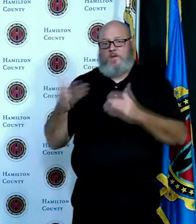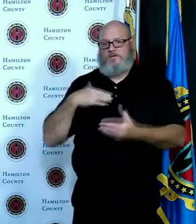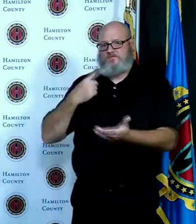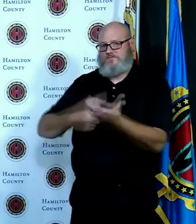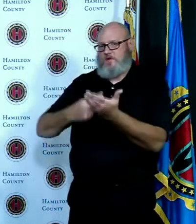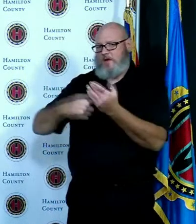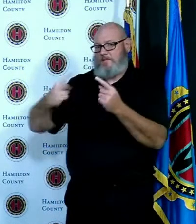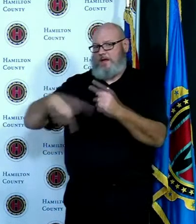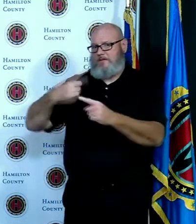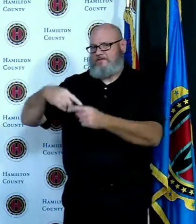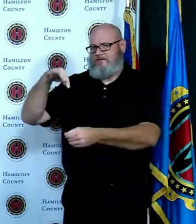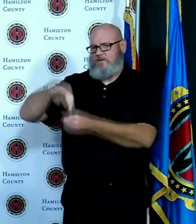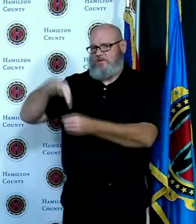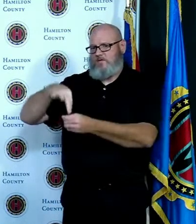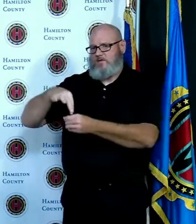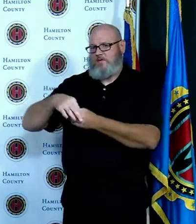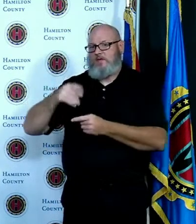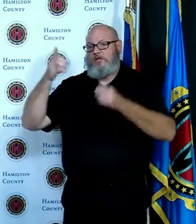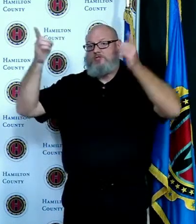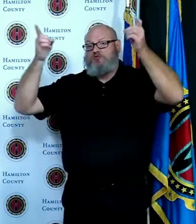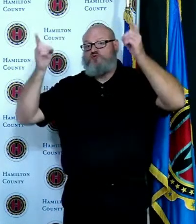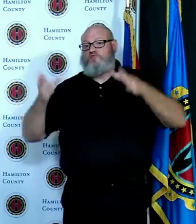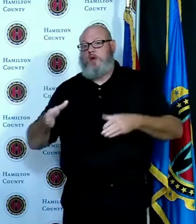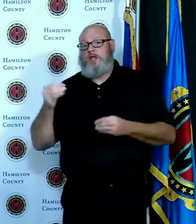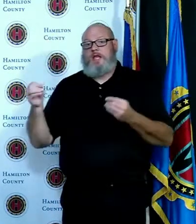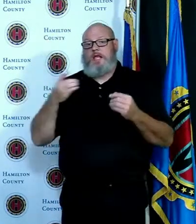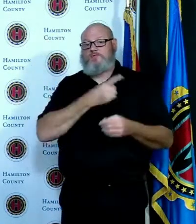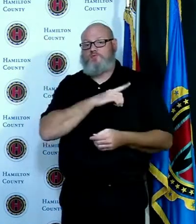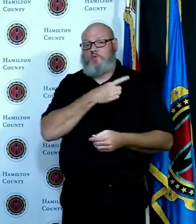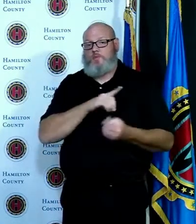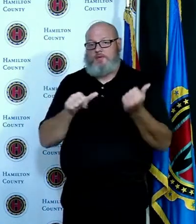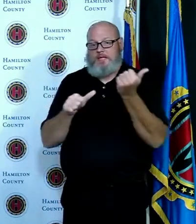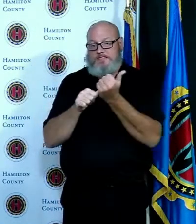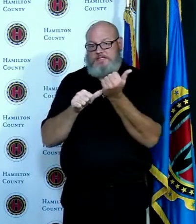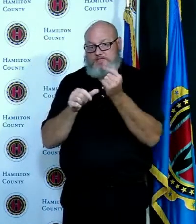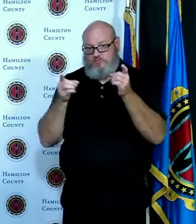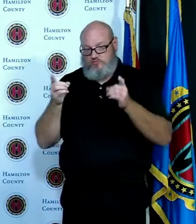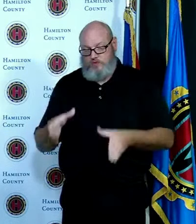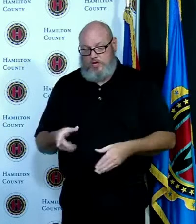the Deputy Director of the Board of Elections with us so Sherry Poland and Sally Krisel